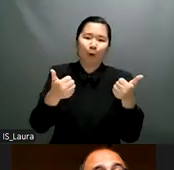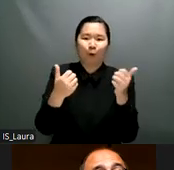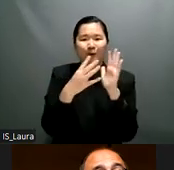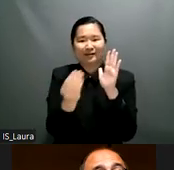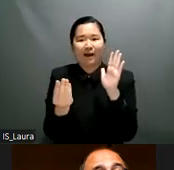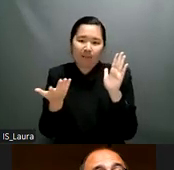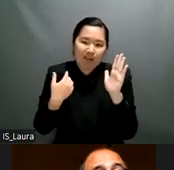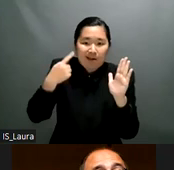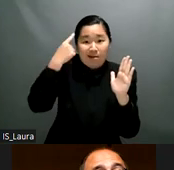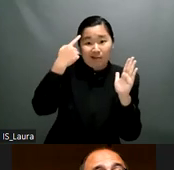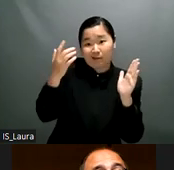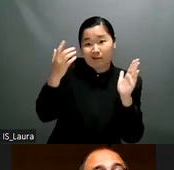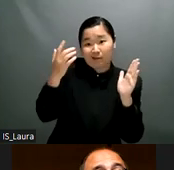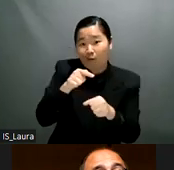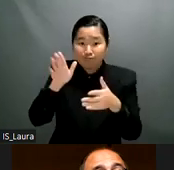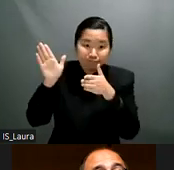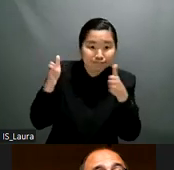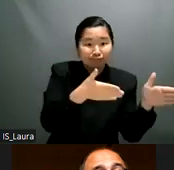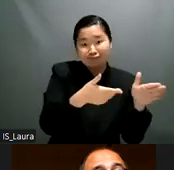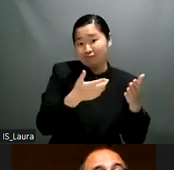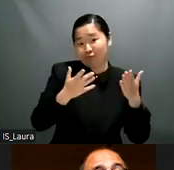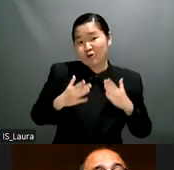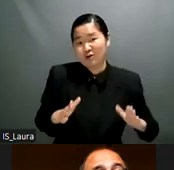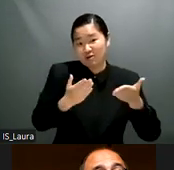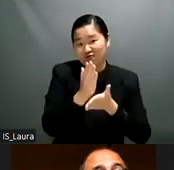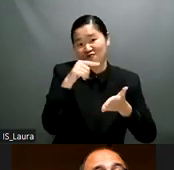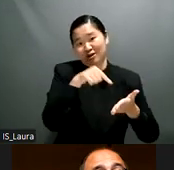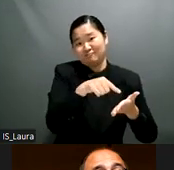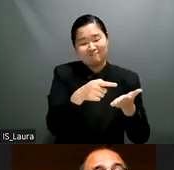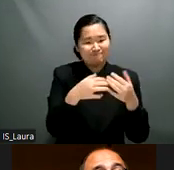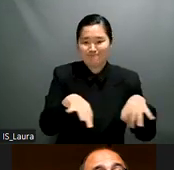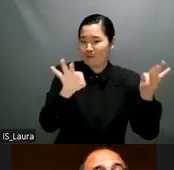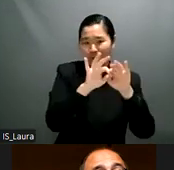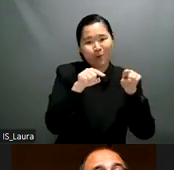quite successful even though this is uh still in the very early stage but i think this is a very